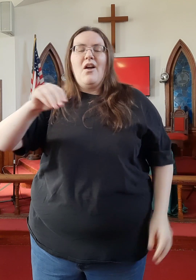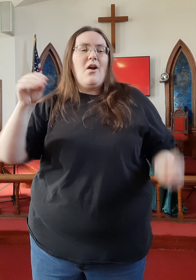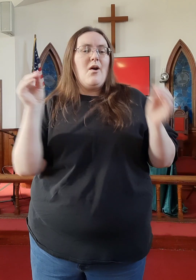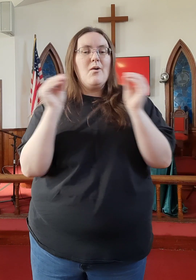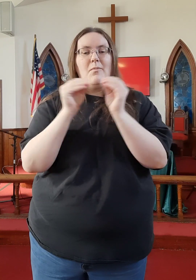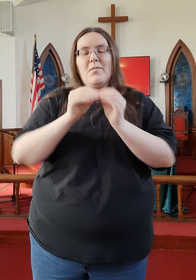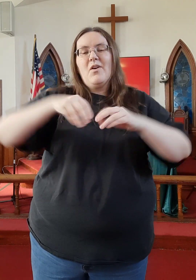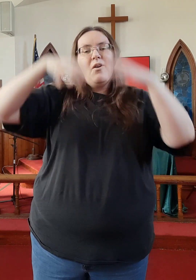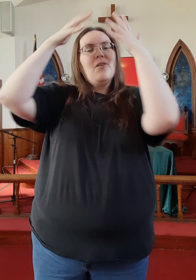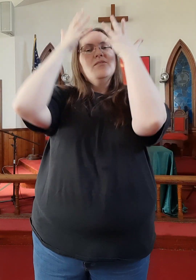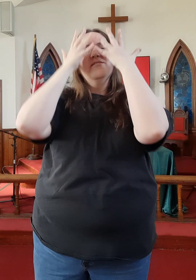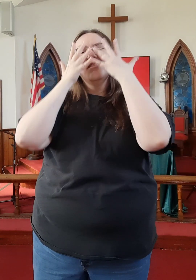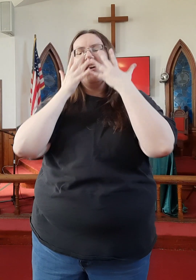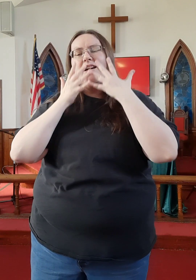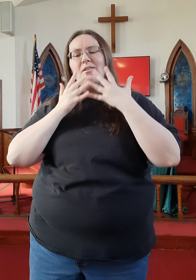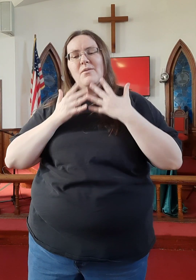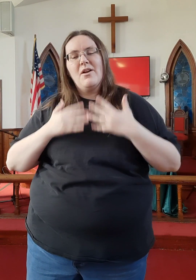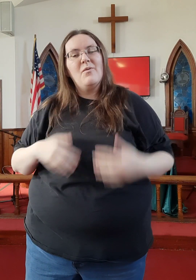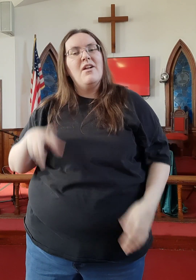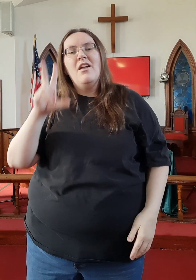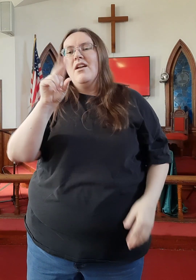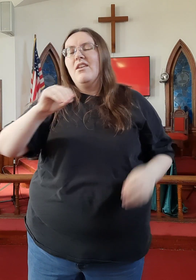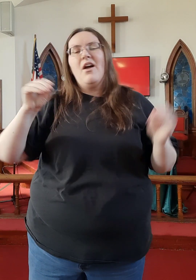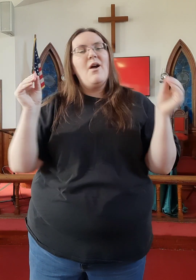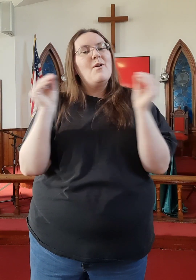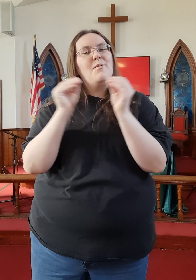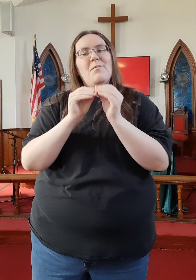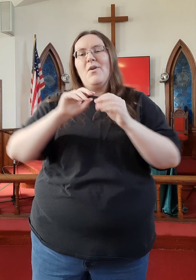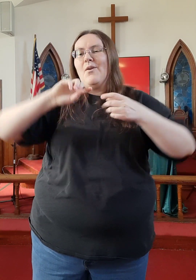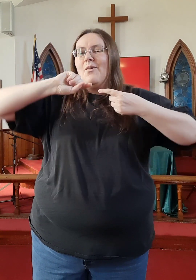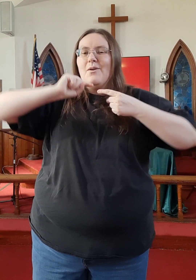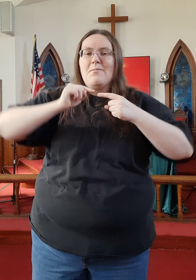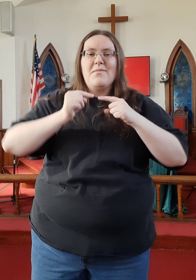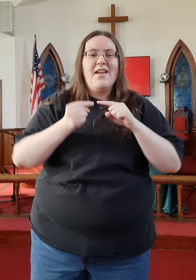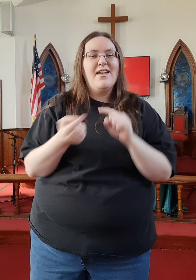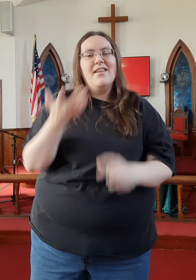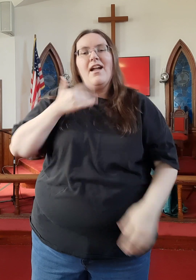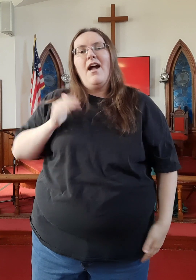No more sorrow, no more pain